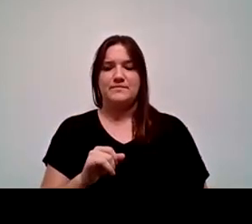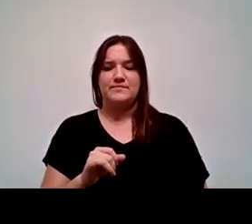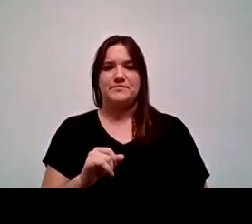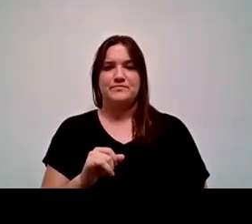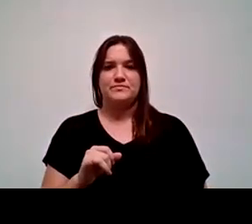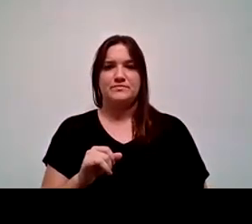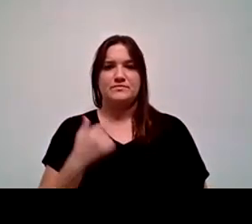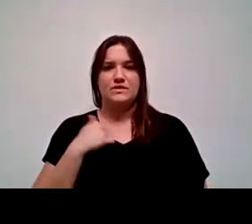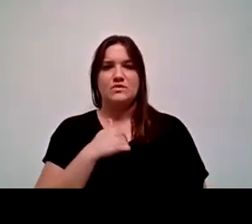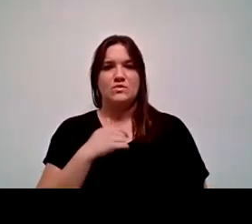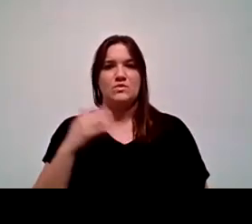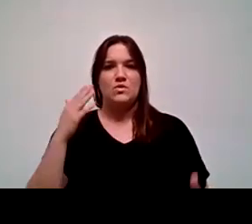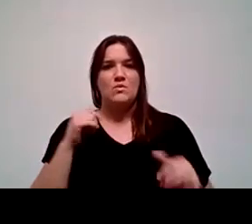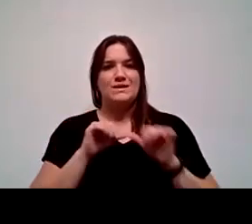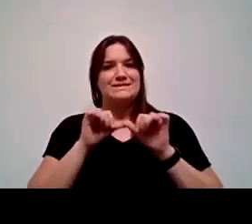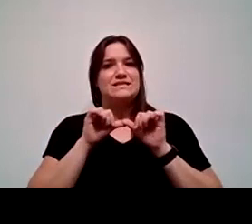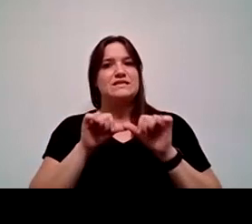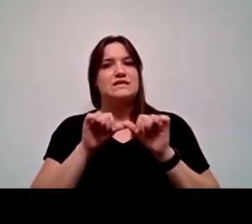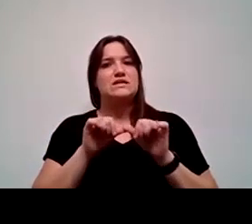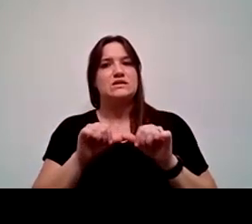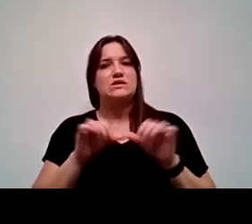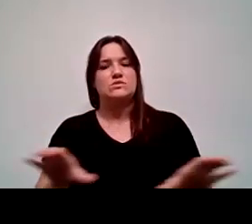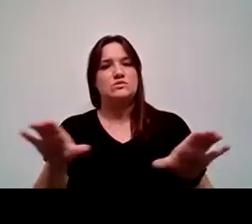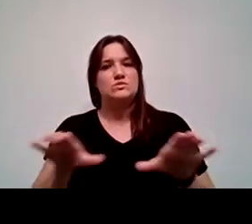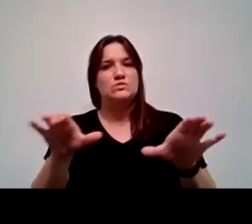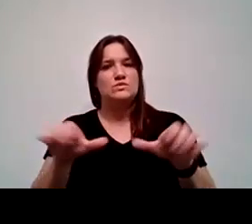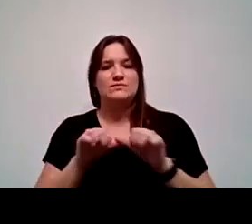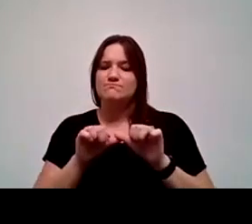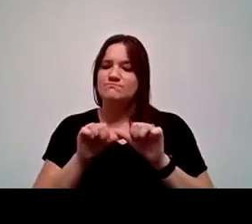that we can keep this momentum going and that we can see